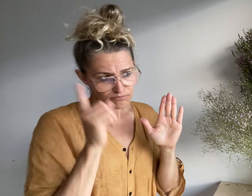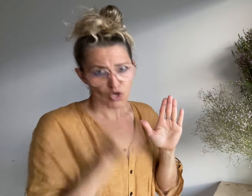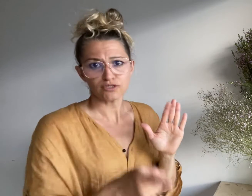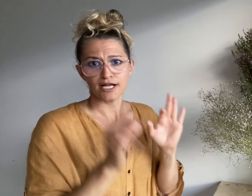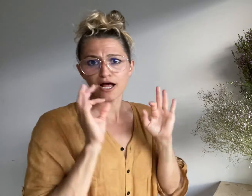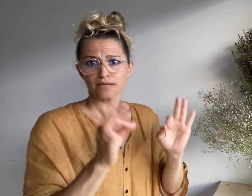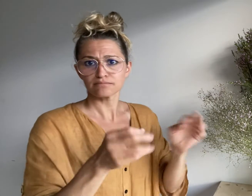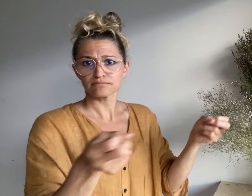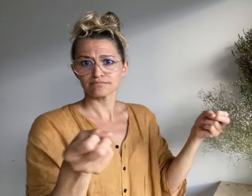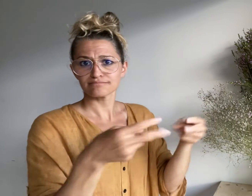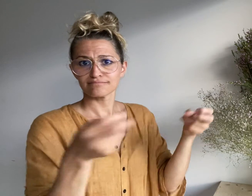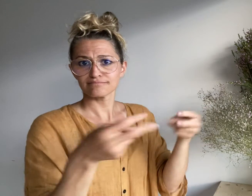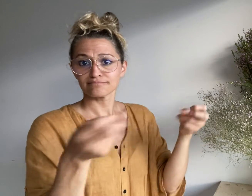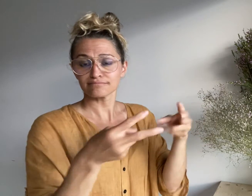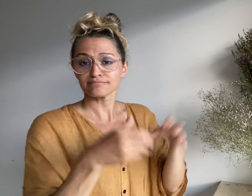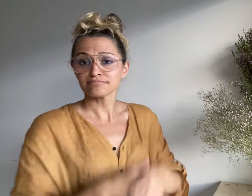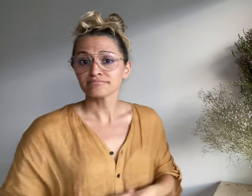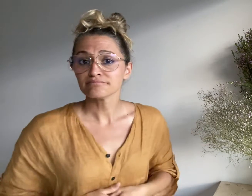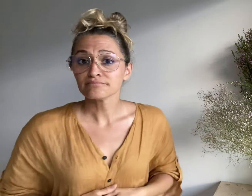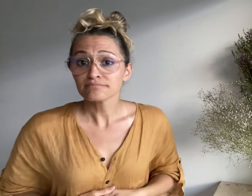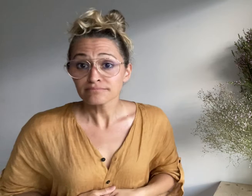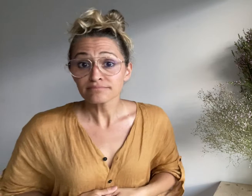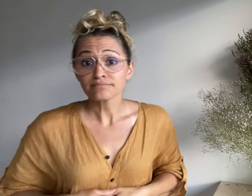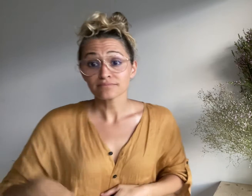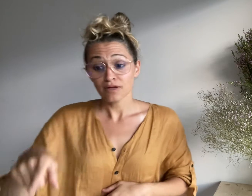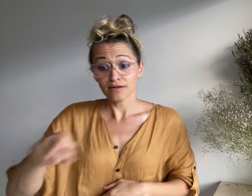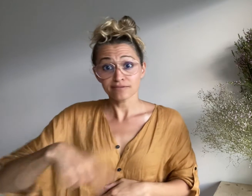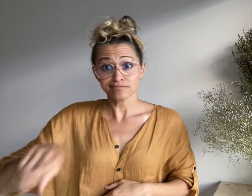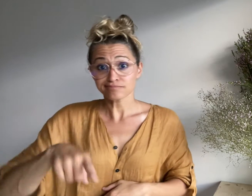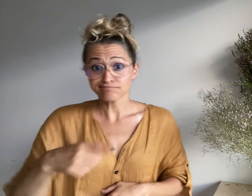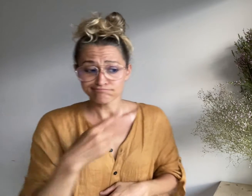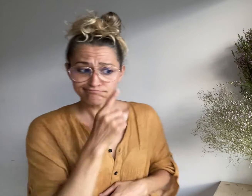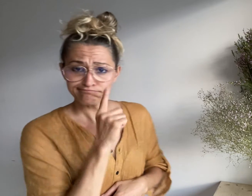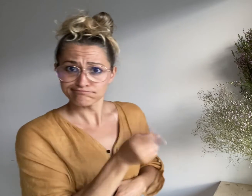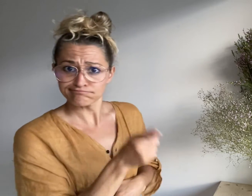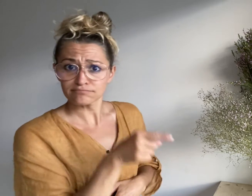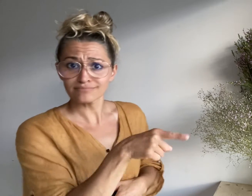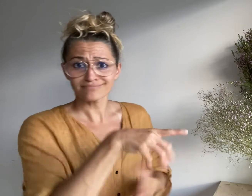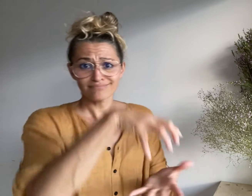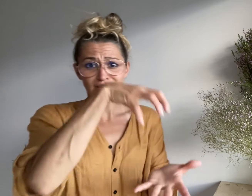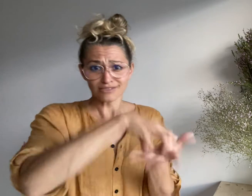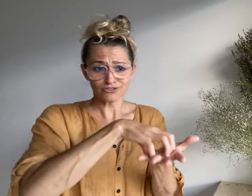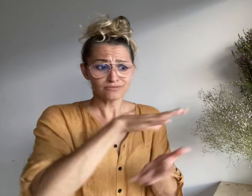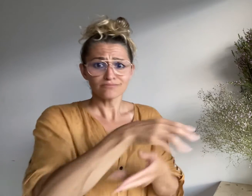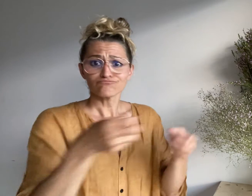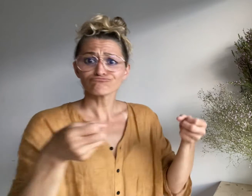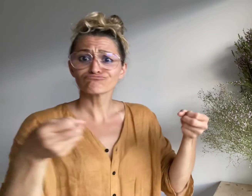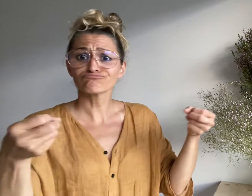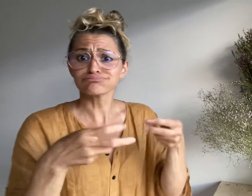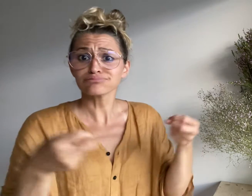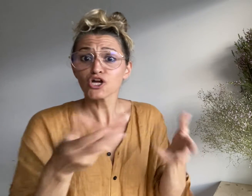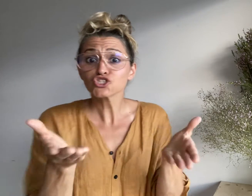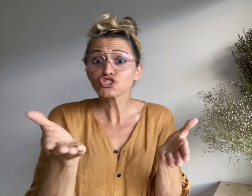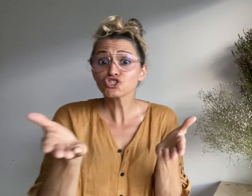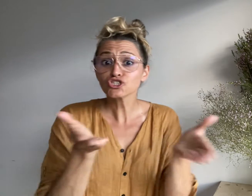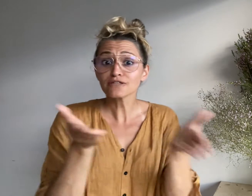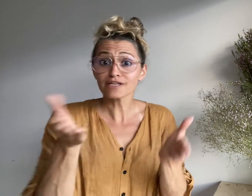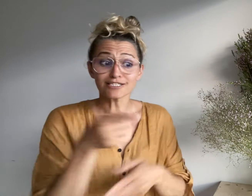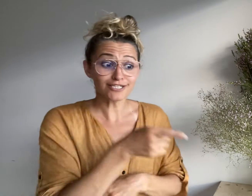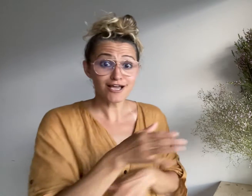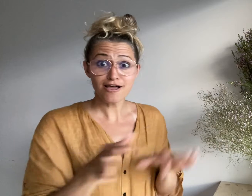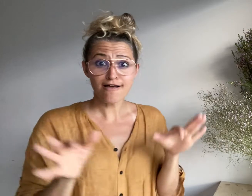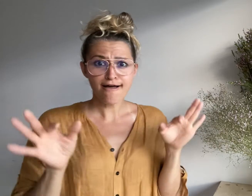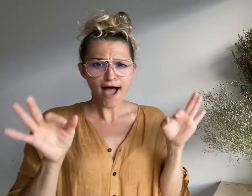for providing closed captions. They say the station’s